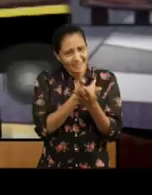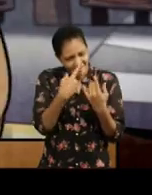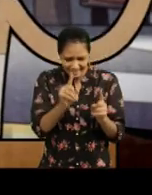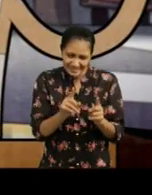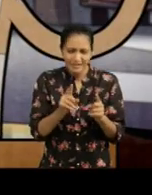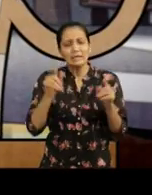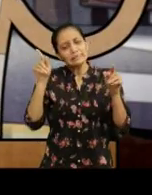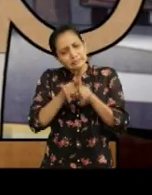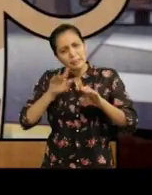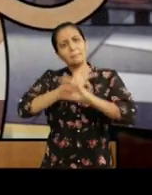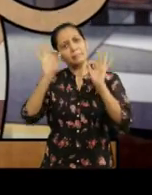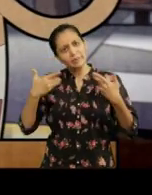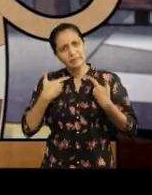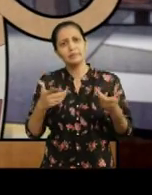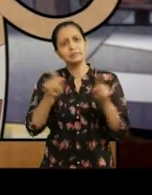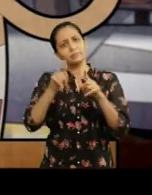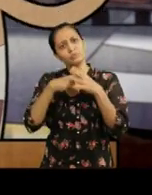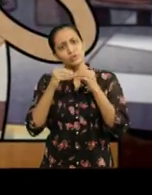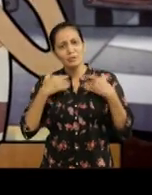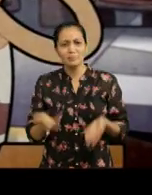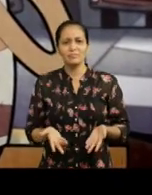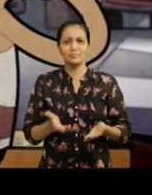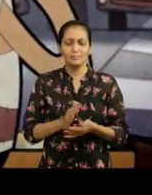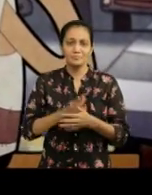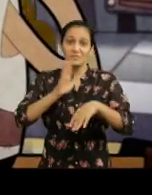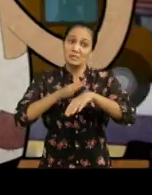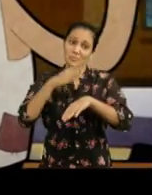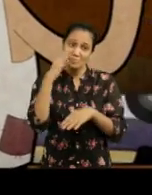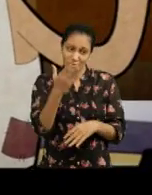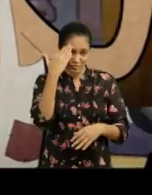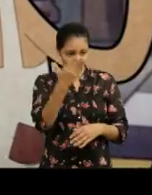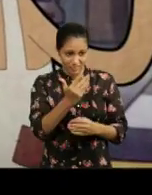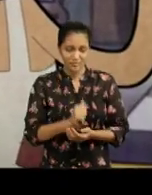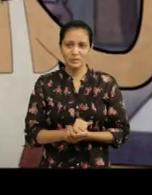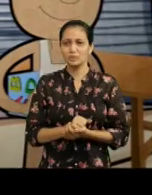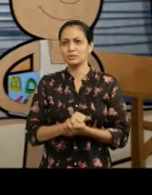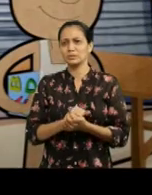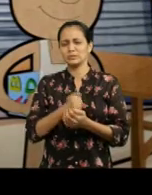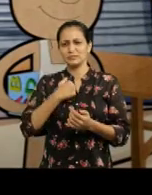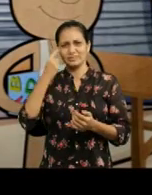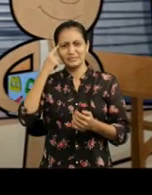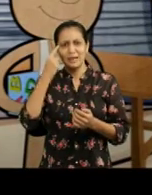Ha-ha Well, I am already doing that. Experience counts dude. Change?